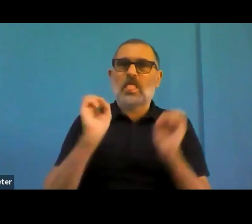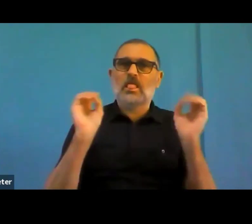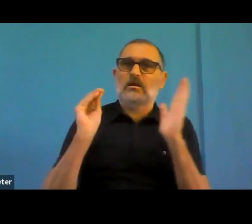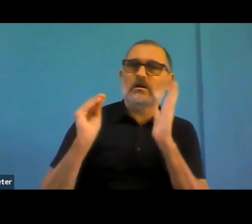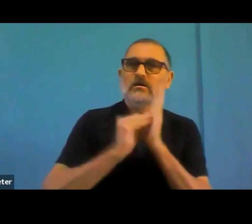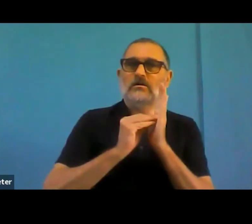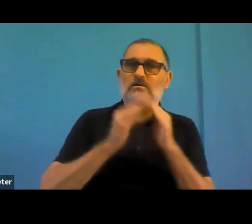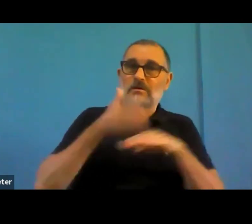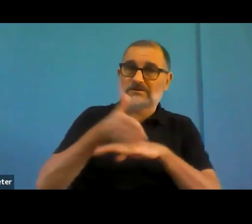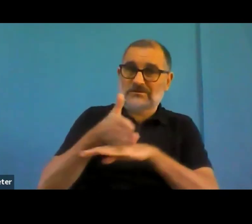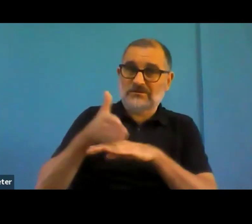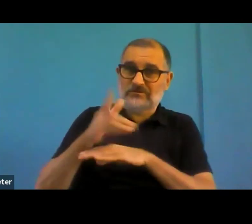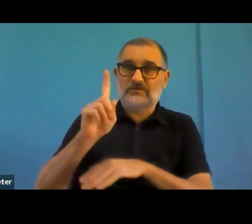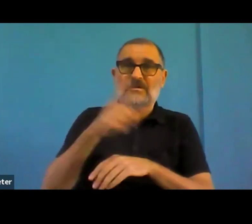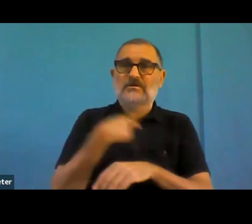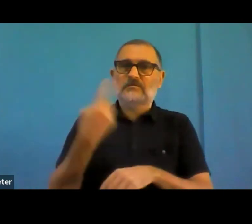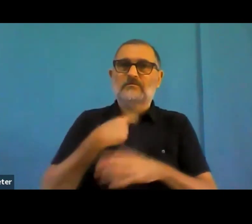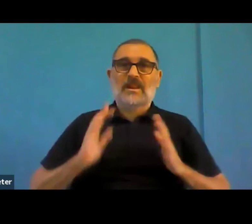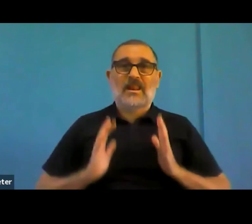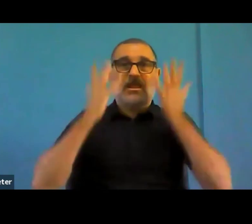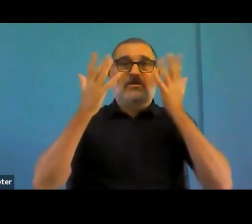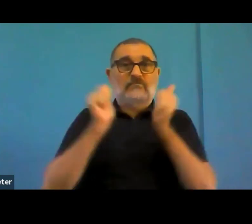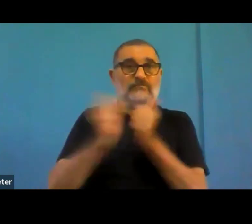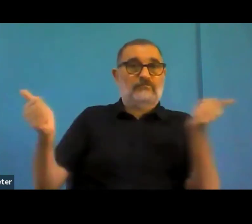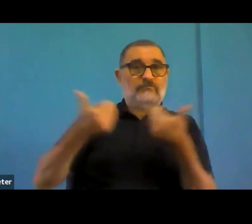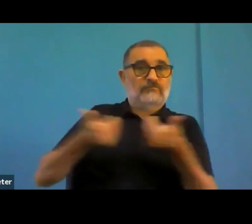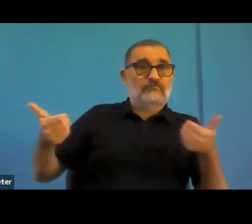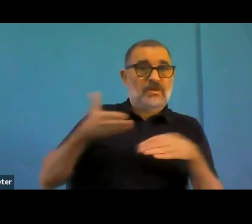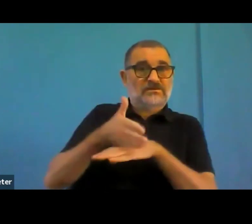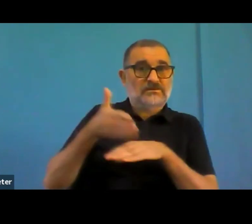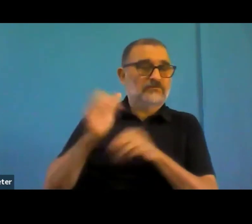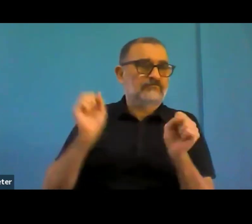And that was absolutely not the way the accessibility statement was supposed to be used.